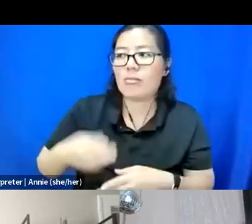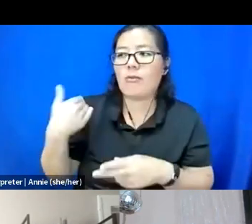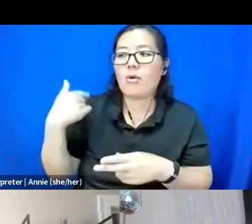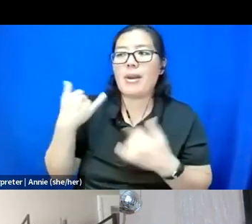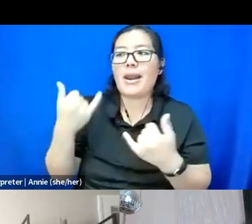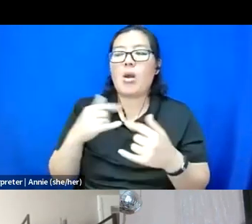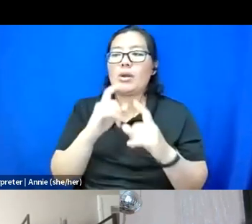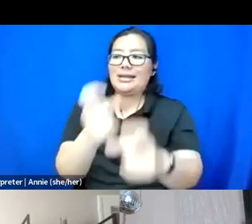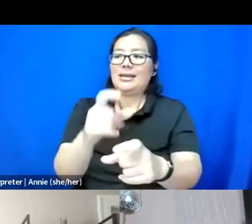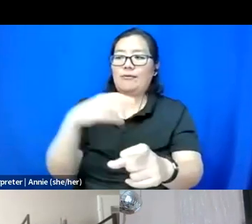Just wondering where to begin.